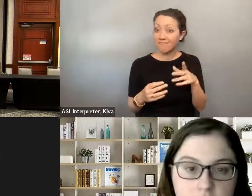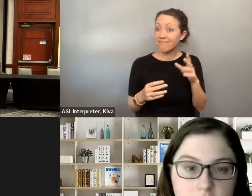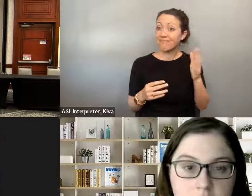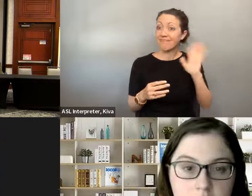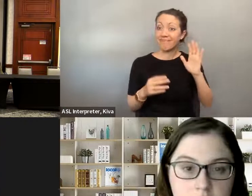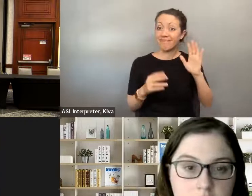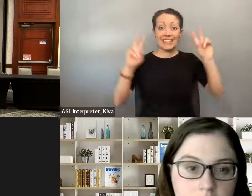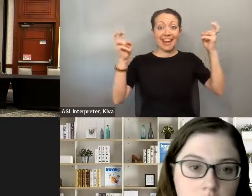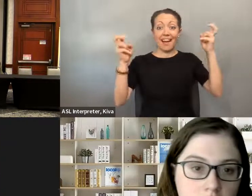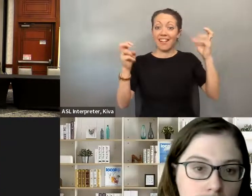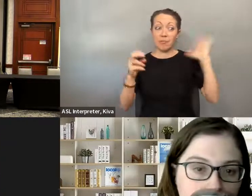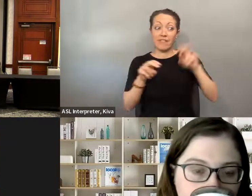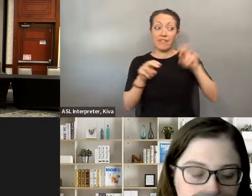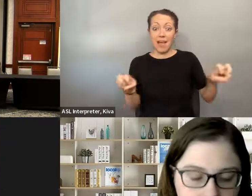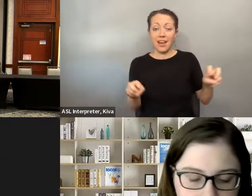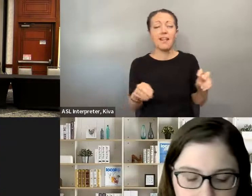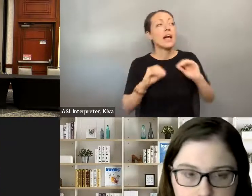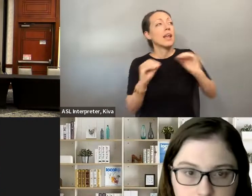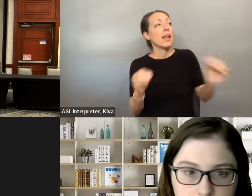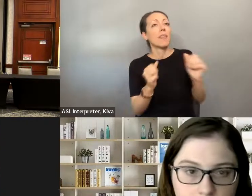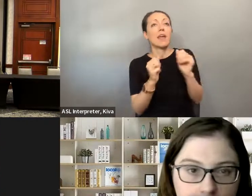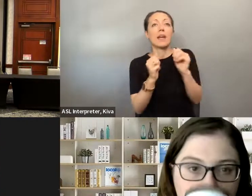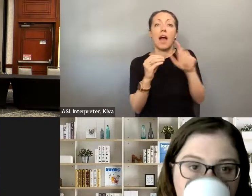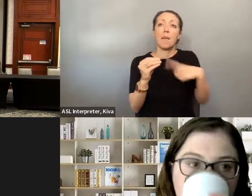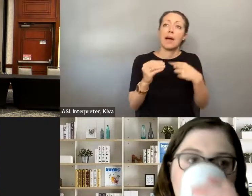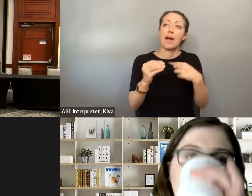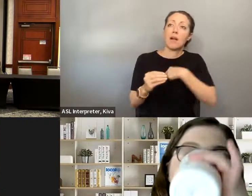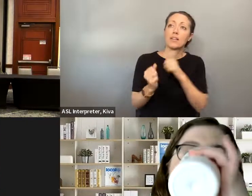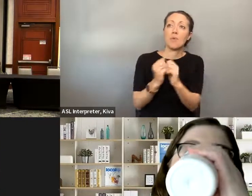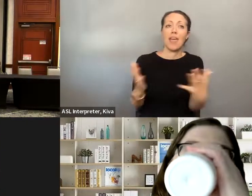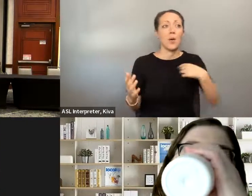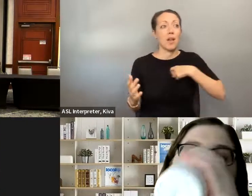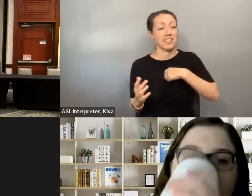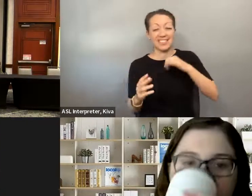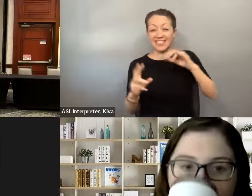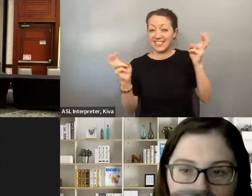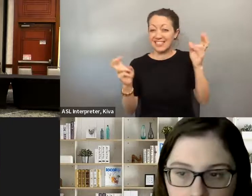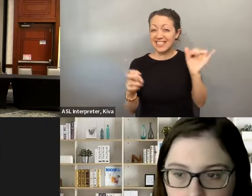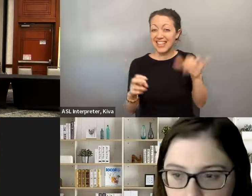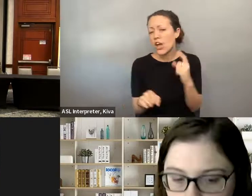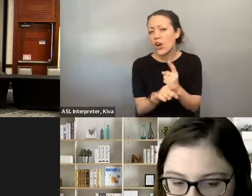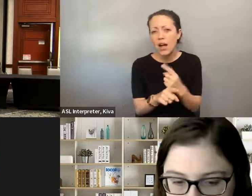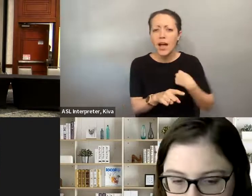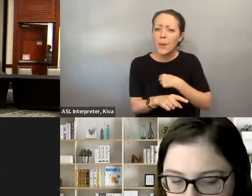say the biggest thing is, you know, grass roots, advocacy, letting people know what it comes down to and we